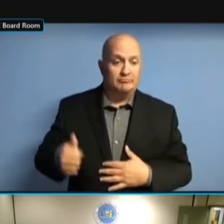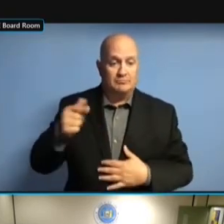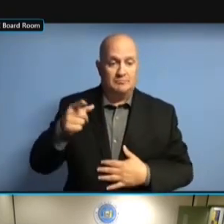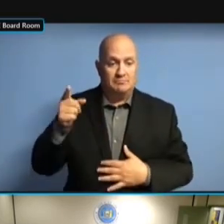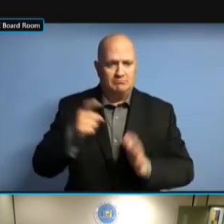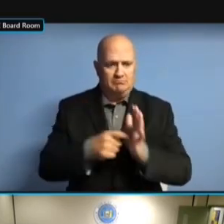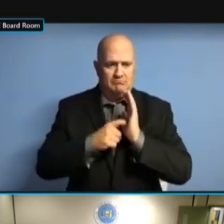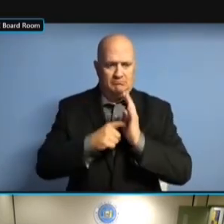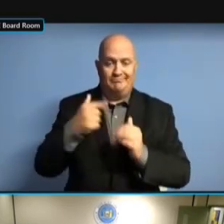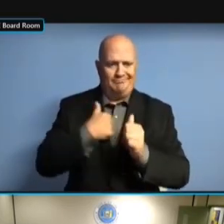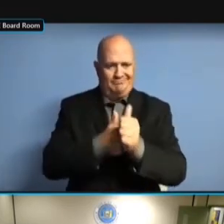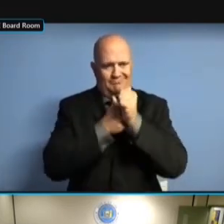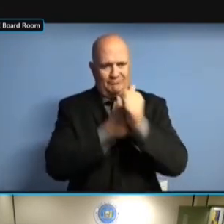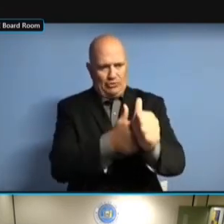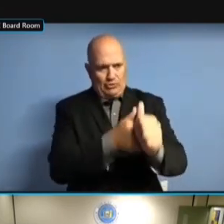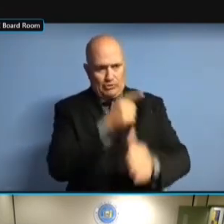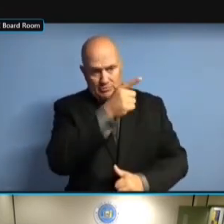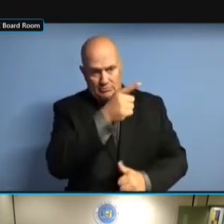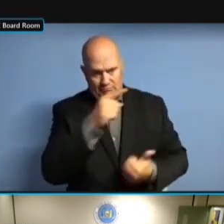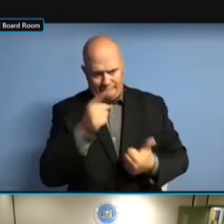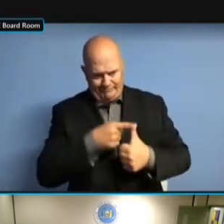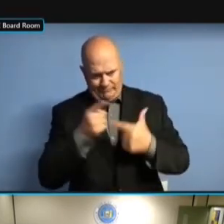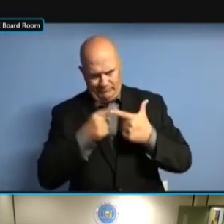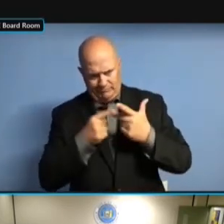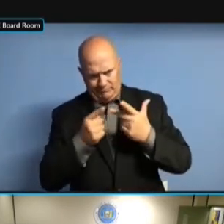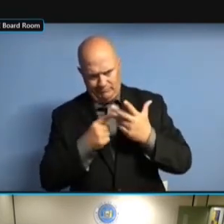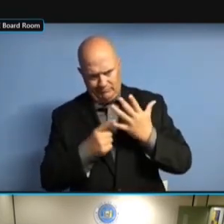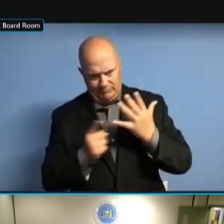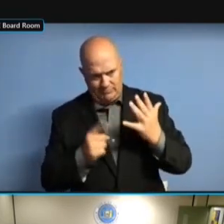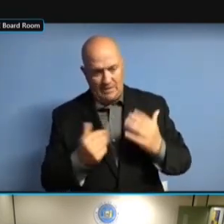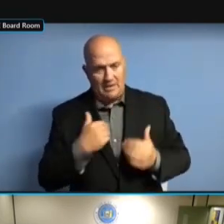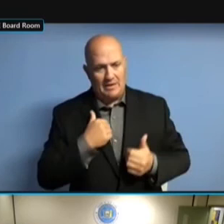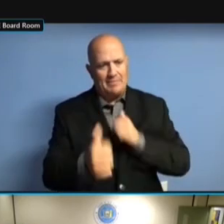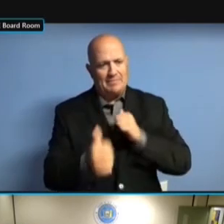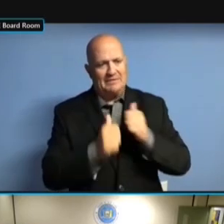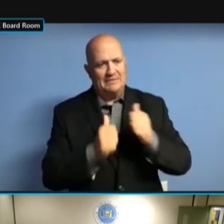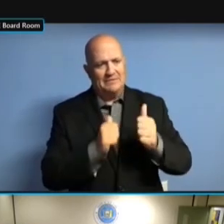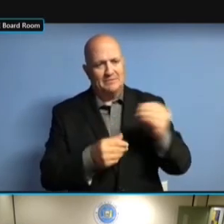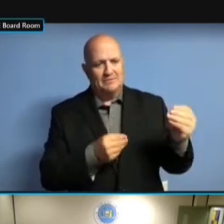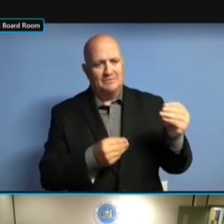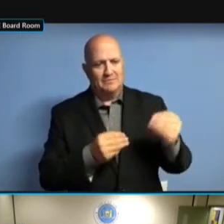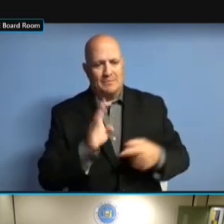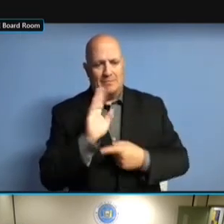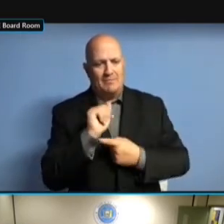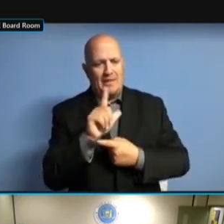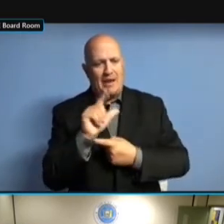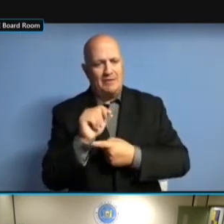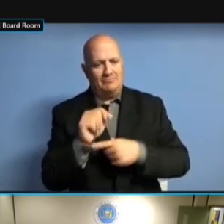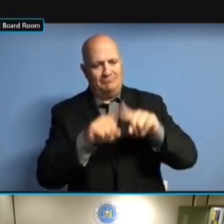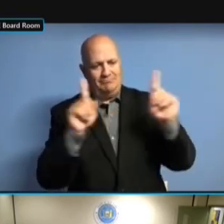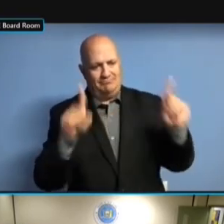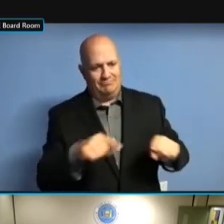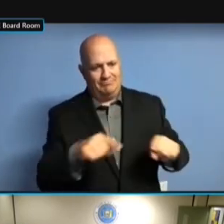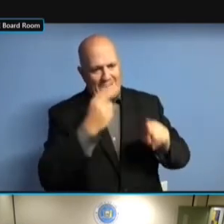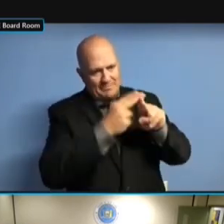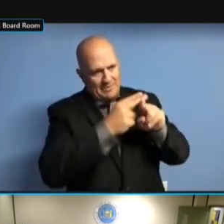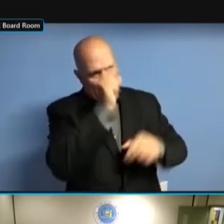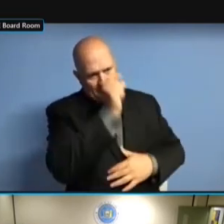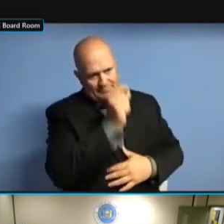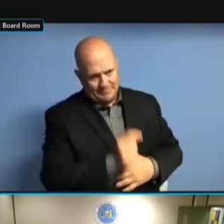TO PLATES NAMES ON THE BALLOT, AND WITH THE TO PLATES NAMES ON THE BALLOT, AND WITH THE PROPOSITIONS, TO PLATES NAMES ON THE BALLOT, AND WITH THE PROPOSITIONS, NOT AND WITH THE PROPOSITIONS, NOT AND WITH THE PROPOSITIONS, NOT JUST AND WITH THE PROPOSITIONS, NOT JUST WRITTEN AND WITH THE PROPOSITIONS, NOT JUST WRITTEN TRANSLATIONS AND WITH THE PROPOSITIONS, NOT JUST WRITTEN TRANSLATIONS BUT AND WITH THE PROPOSITIONS, NOT JUST WRITTEN TRANSLATIONS BUT WE JUST WRITTEN TRANSLATIONS BUT WE JUST WRITTEN TRANSLATIONS BUT WE ALSO JUST WRITTEN TRANSLATIONS BUT WE ALSO PROVIDE JUST WRITTEN TRANSLATIONS BUT WE ALSO PROVIDE AUDIO JUST WRITTEN TRANSLATIONS BUT WE ALSO PROVIDE AUDIO RECORDINGS JUST WRITTEN TRANSLATIONS BUT WE ALSO PROVIDE AUDIO RECORDINGS OF ALSO PROVIDE AUDIO RECORDINGS OF ALSO PROVIDE AUDIO RECORDINGS OF THE ALSO PROVIDE AUDIO RECORDINGS OF THE PROPOSITIONS ALSO PROVIDE AUDIO RECORDINGS OF THE PROPOSITIONS SO ALSO PROVIDE AUDIO RECORDINGS OF THE PROPOSITIONS SO THAT ALSO PROVIDE AUDIO RECORDINGS OF THE PROPOSITIONS SO THAT WE ALSO PROVIDE AUDIO RECORDINGS OF THE PROPOSITIONS SO THAT WE CAN THE PROPOSITIONS SO THAT WE CAN